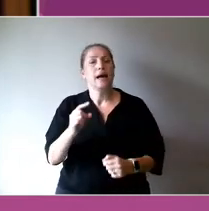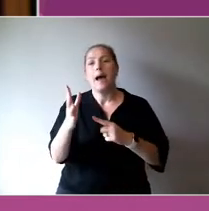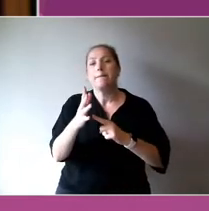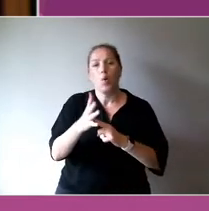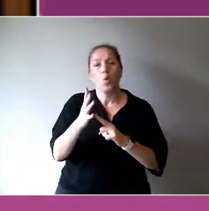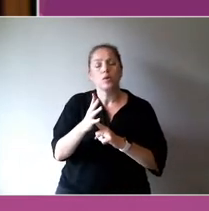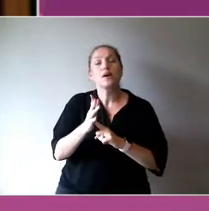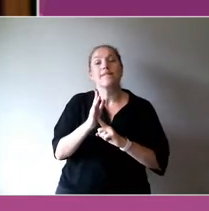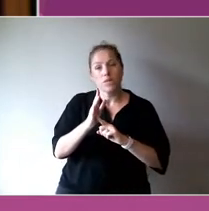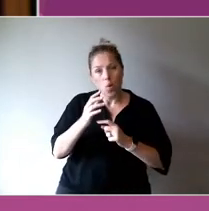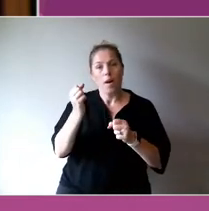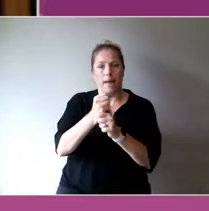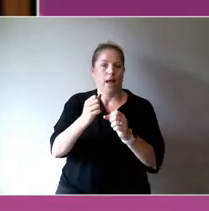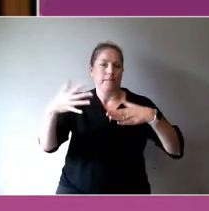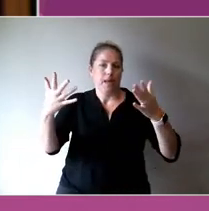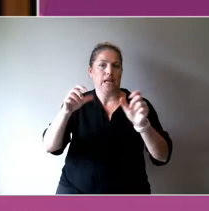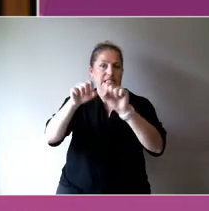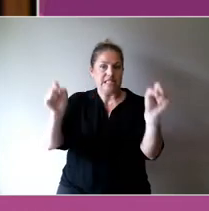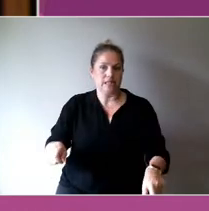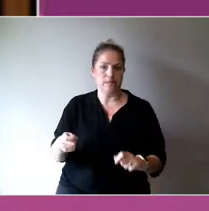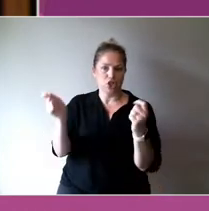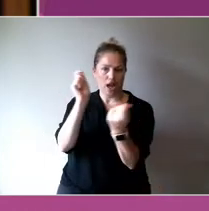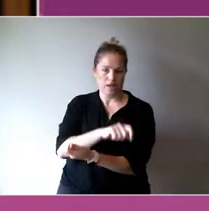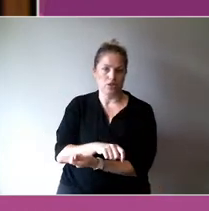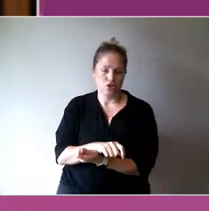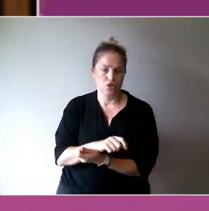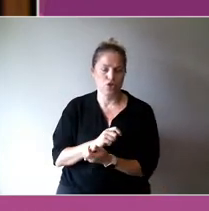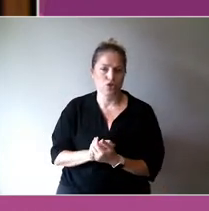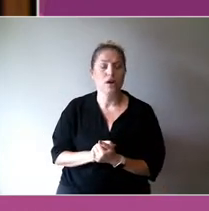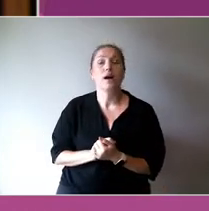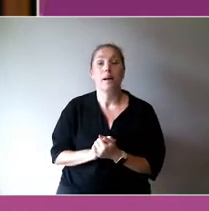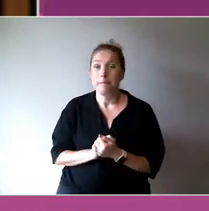What we must to do if we want it to happen is resource that collaboration.